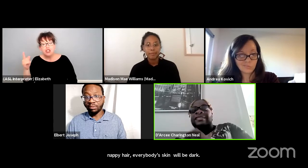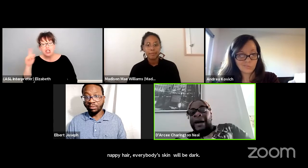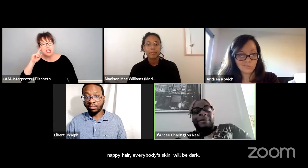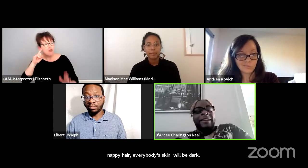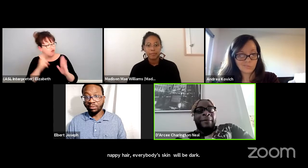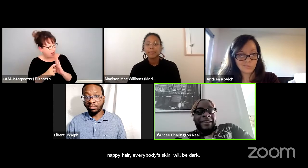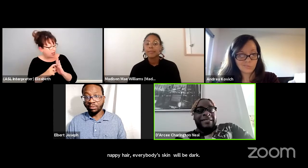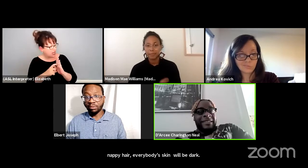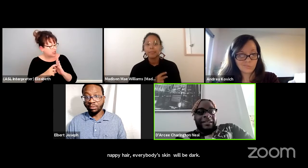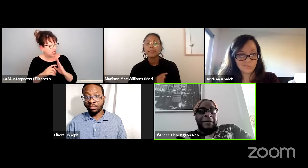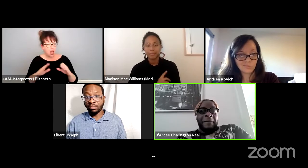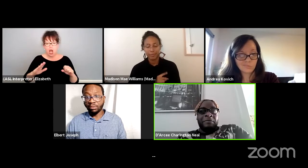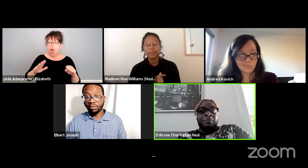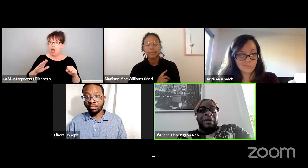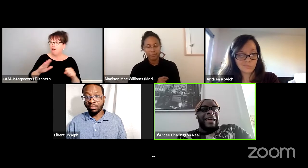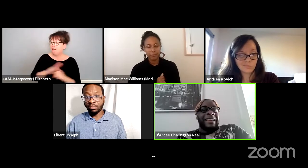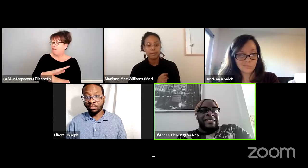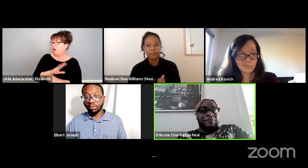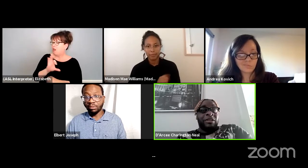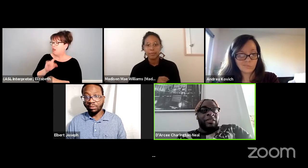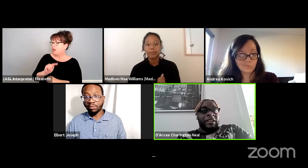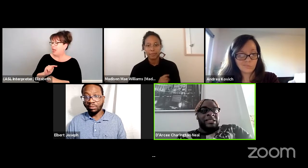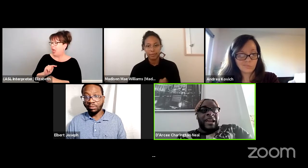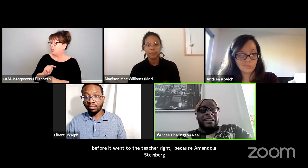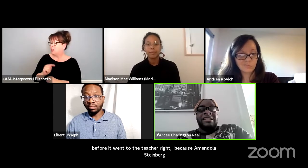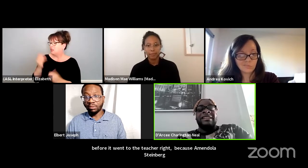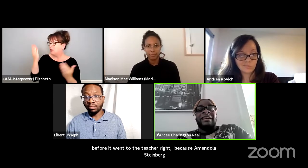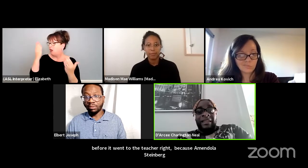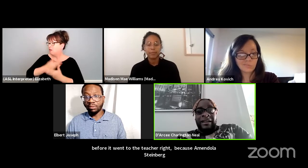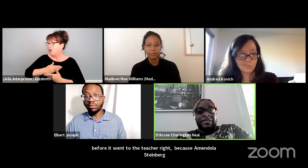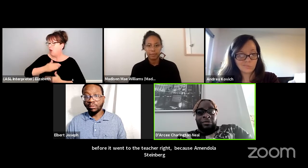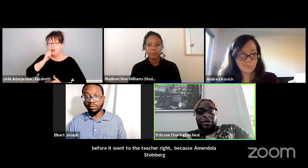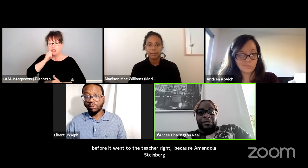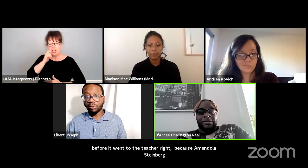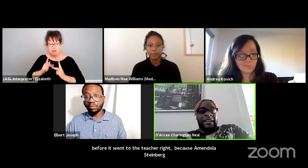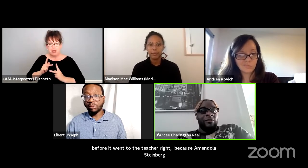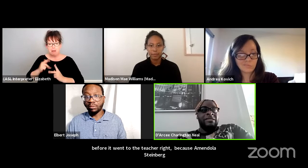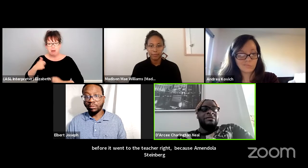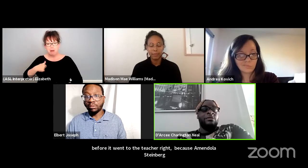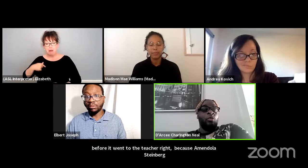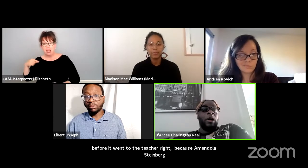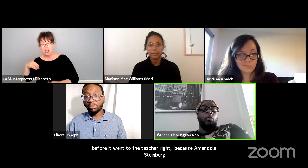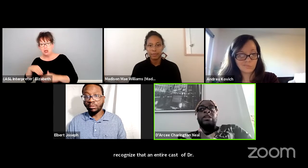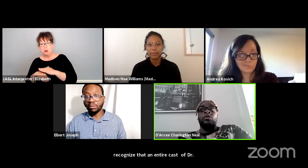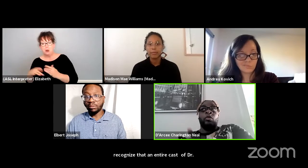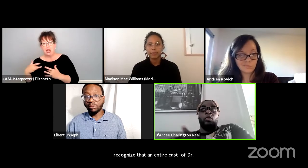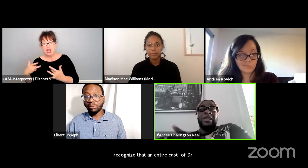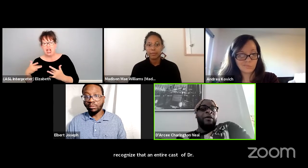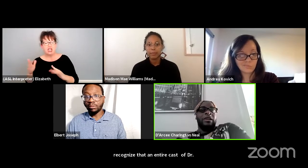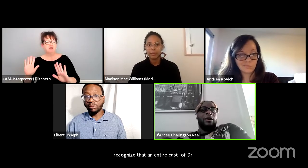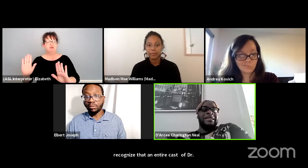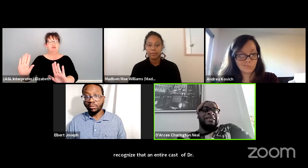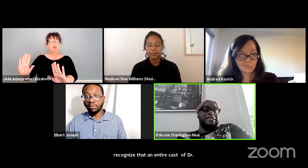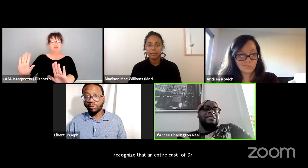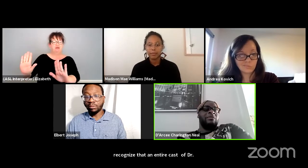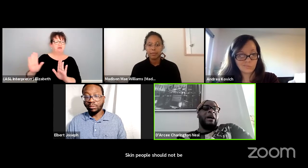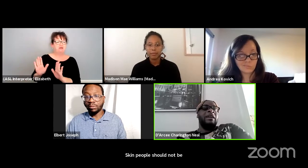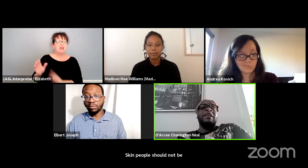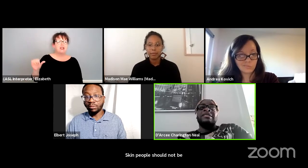should not be appended by light-skinned privilege. And she declined the role and it went to what we now know as Letitia Wright.